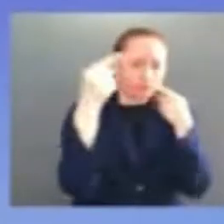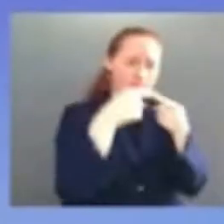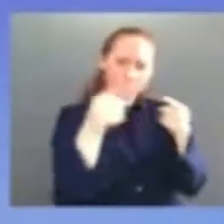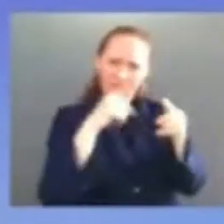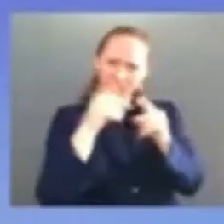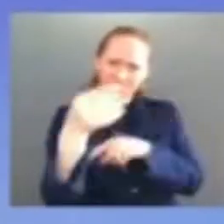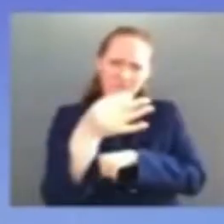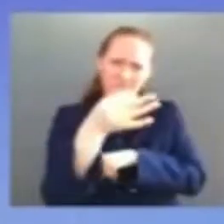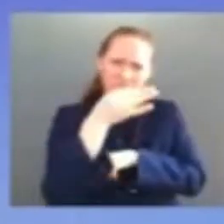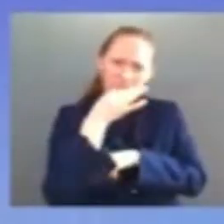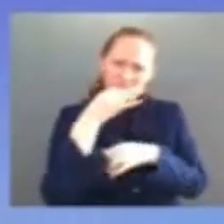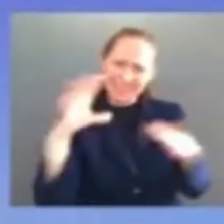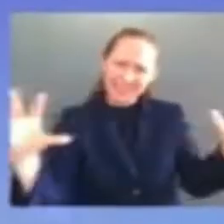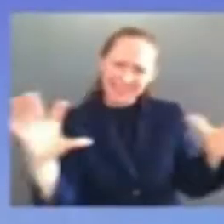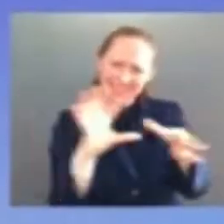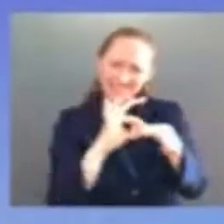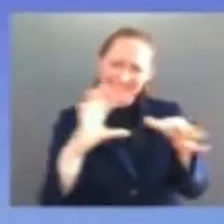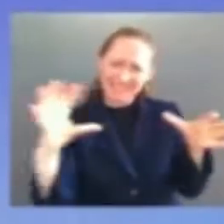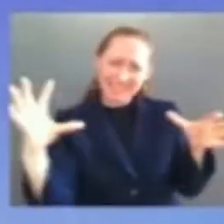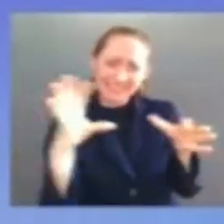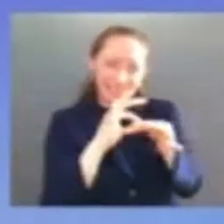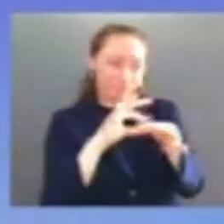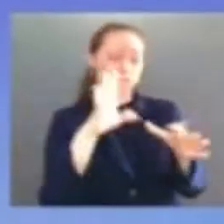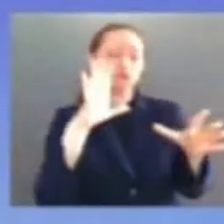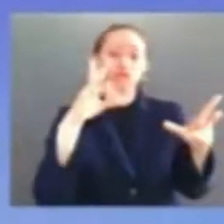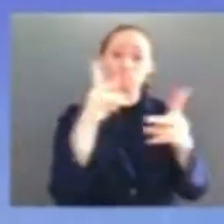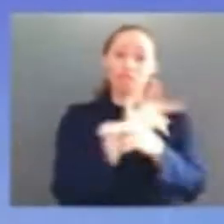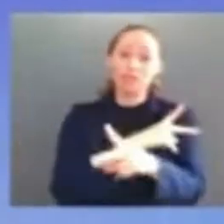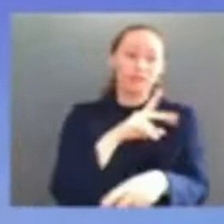dick i i served as chairman of that committee for a number of years before